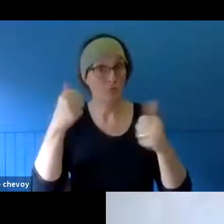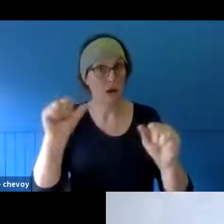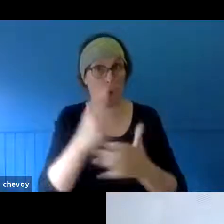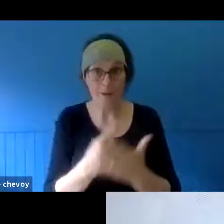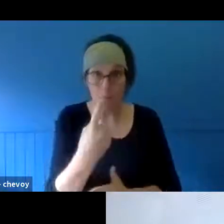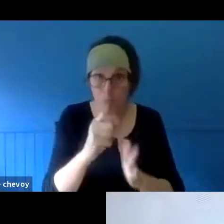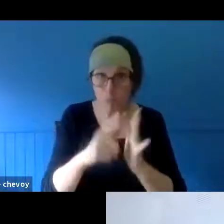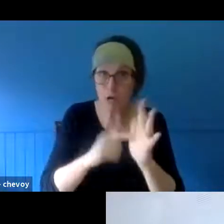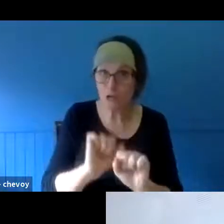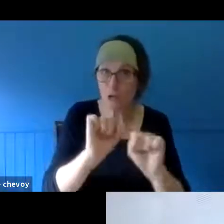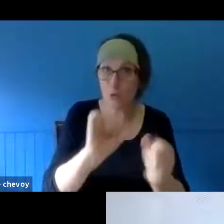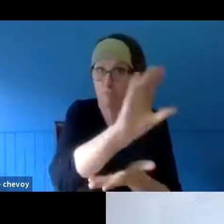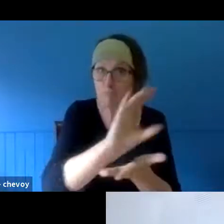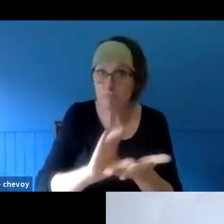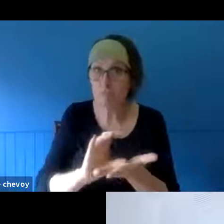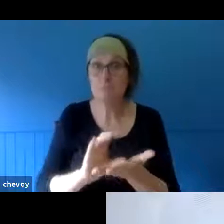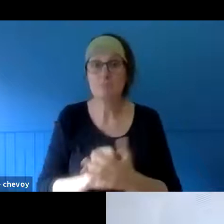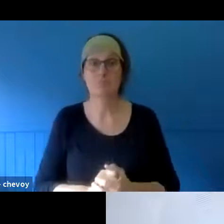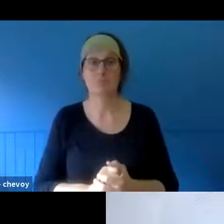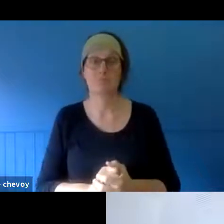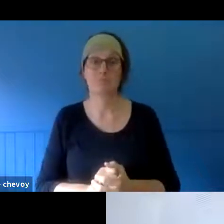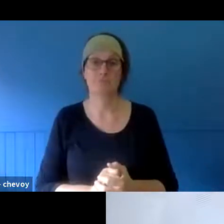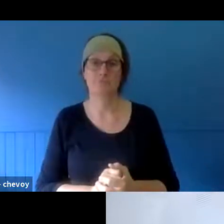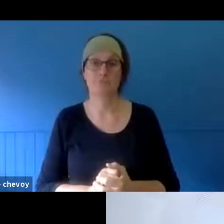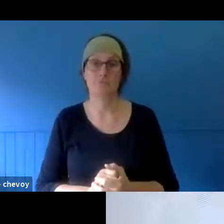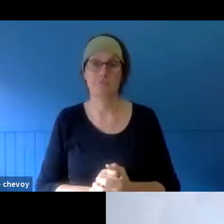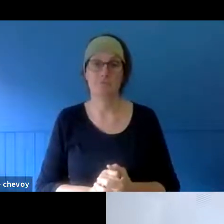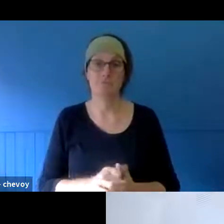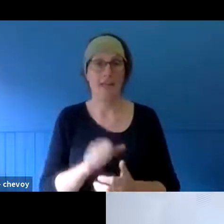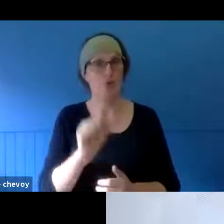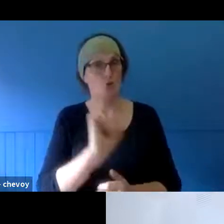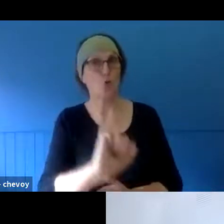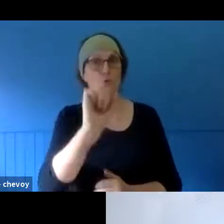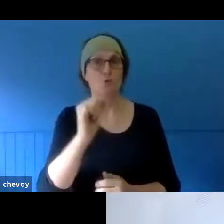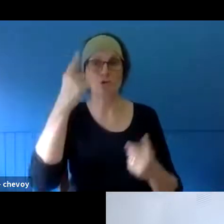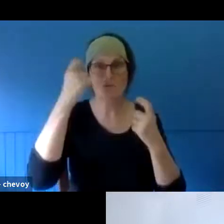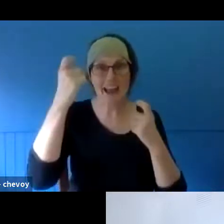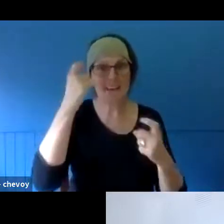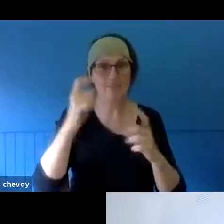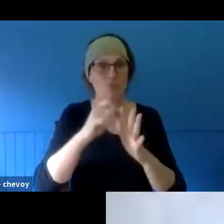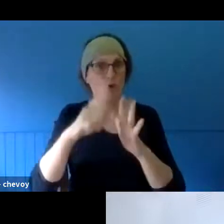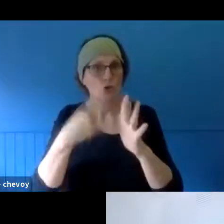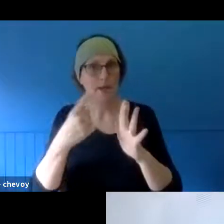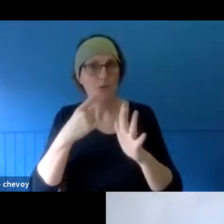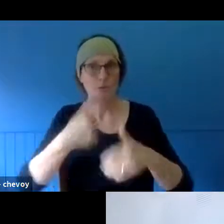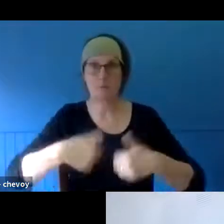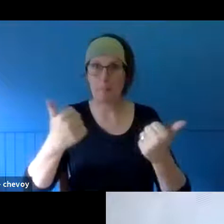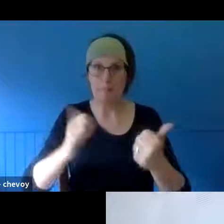the only sort of creative project that was sort of suggested and got up, which is really interesting, because - I'll let you talk a little